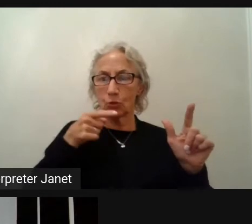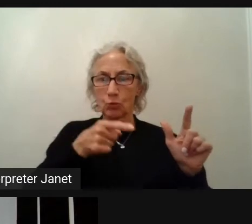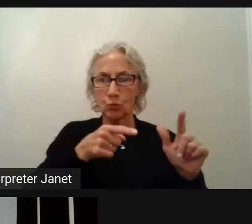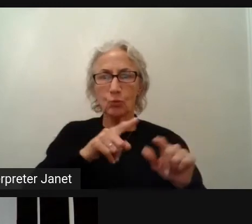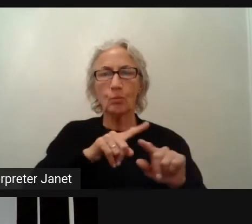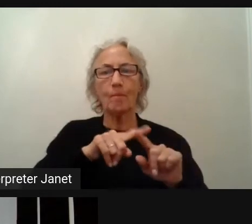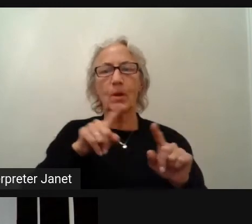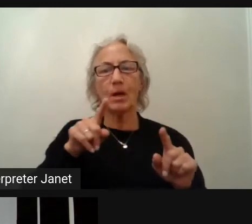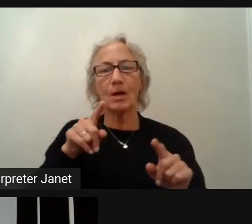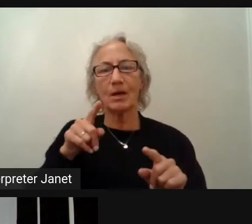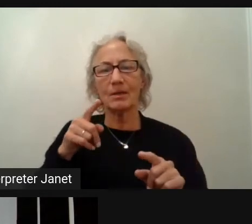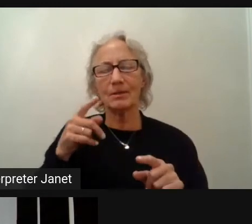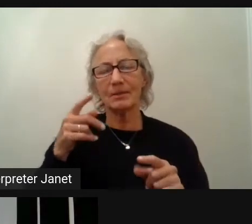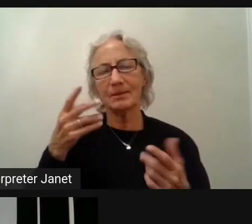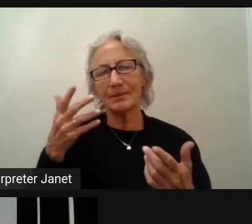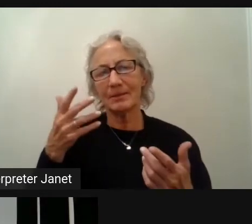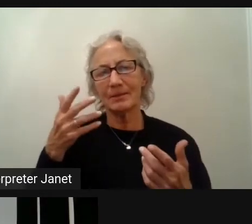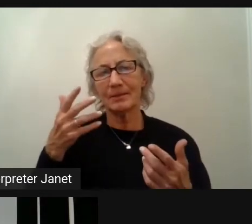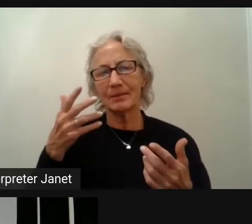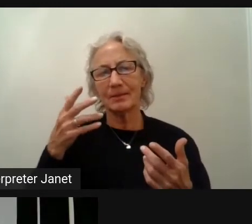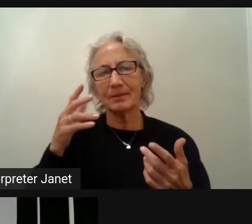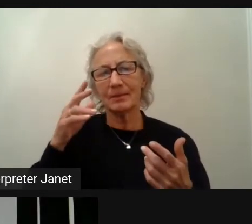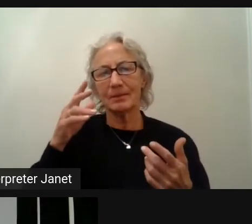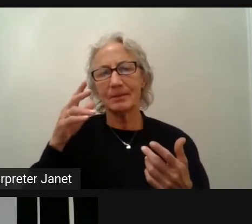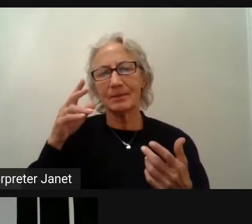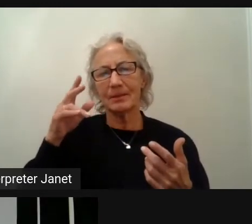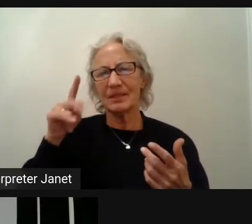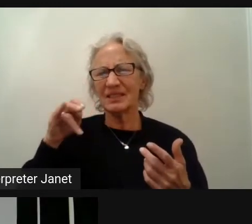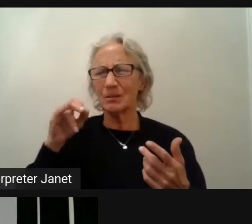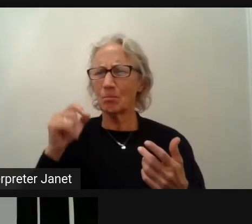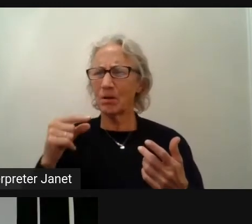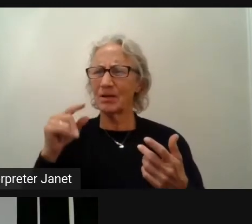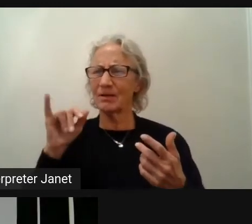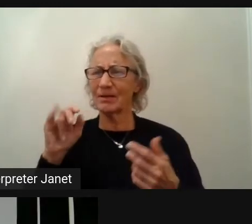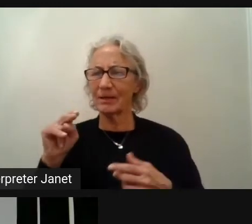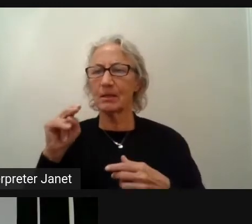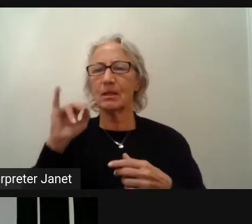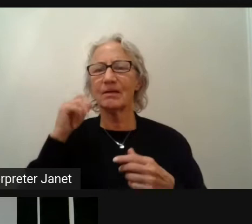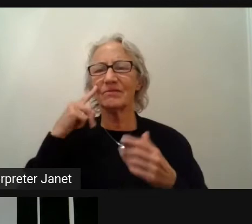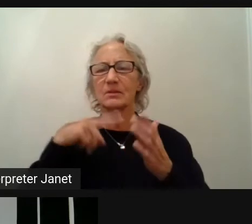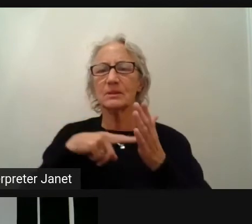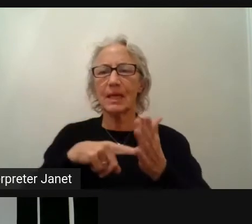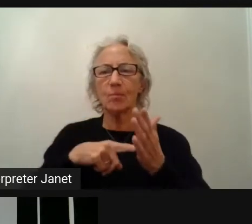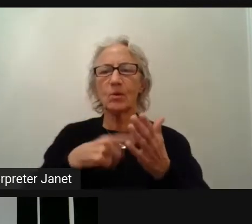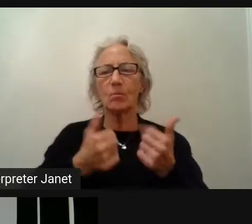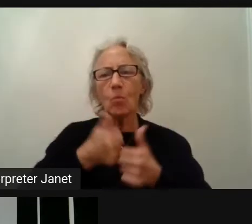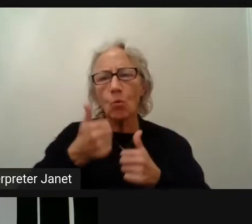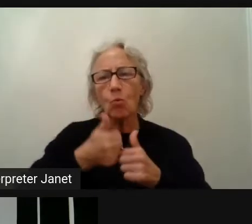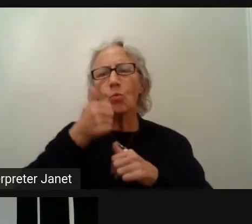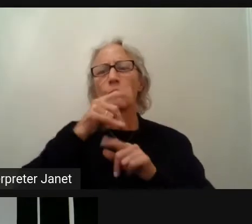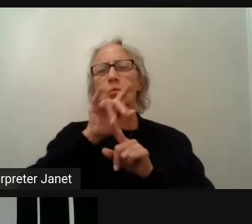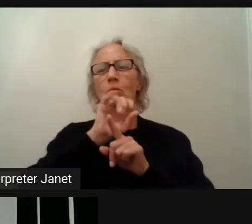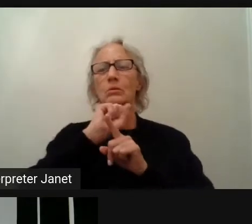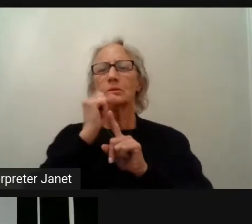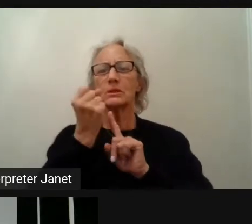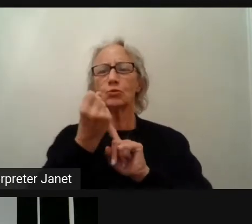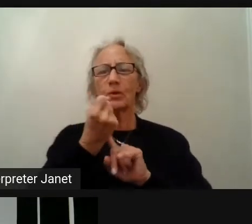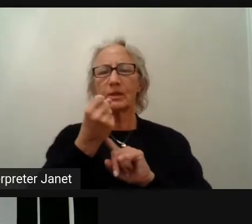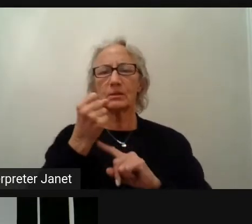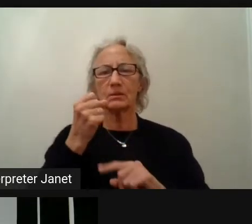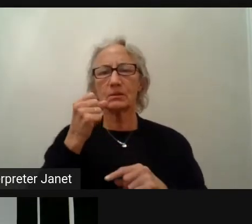Of course, in most cases from, at least from what I remember,